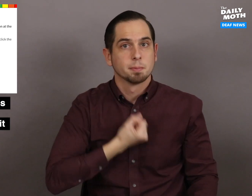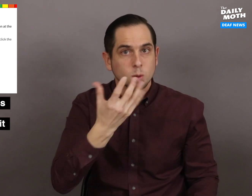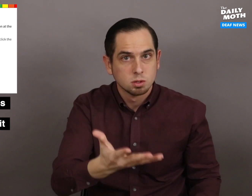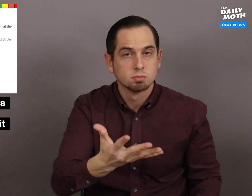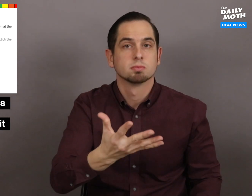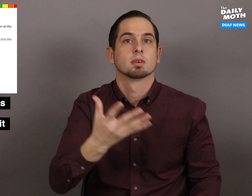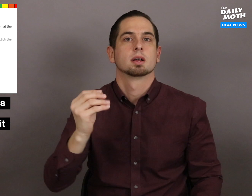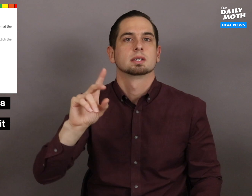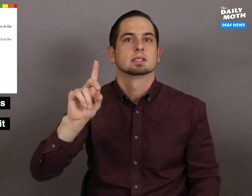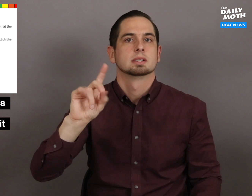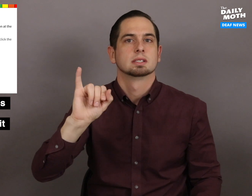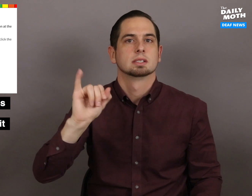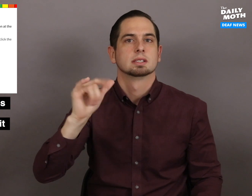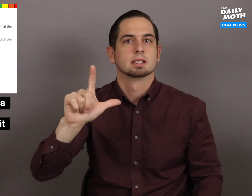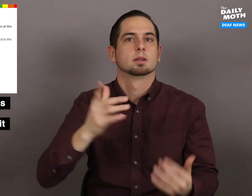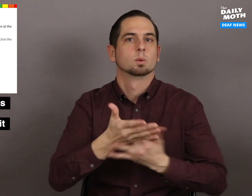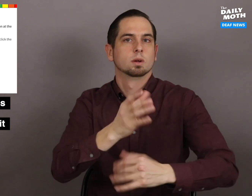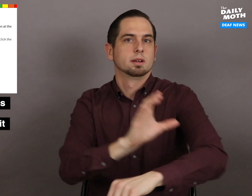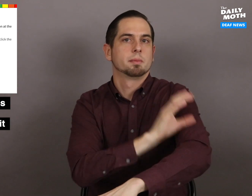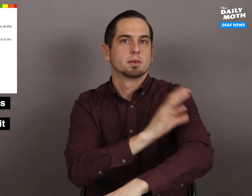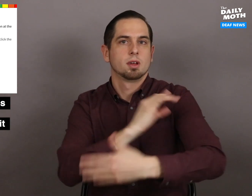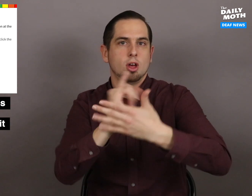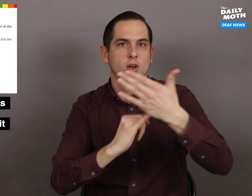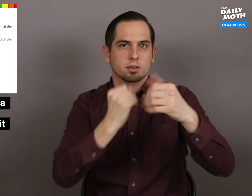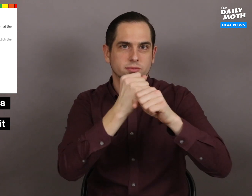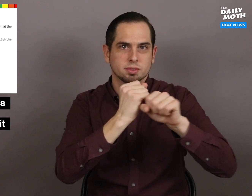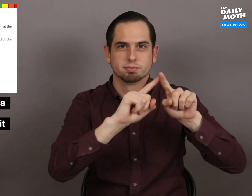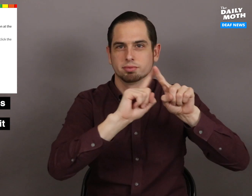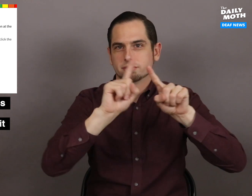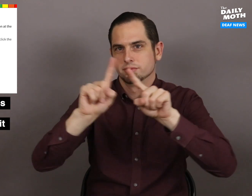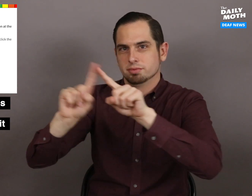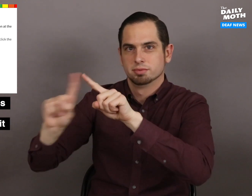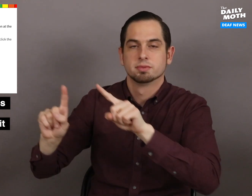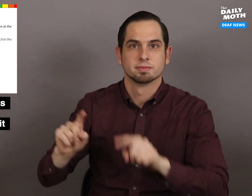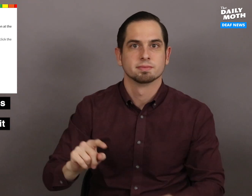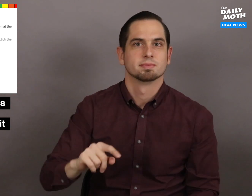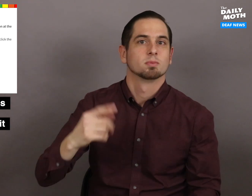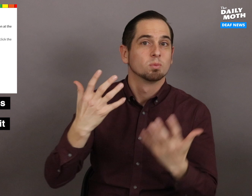poetry, and digital artwork.